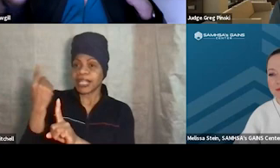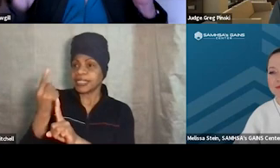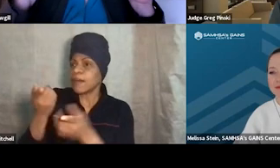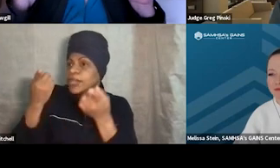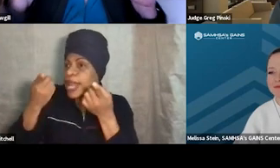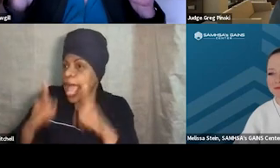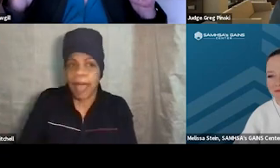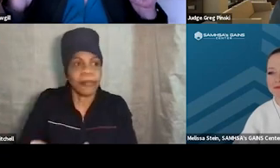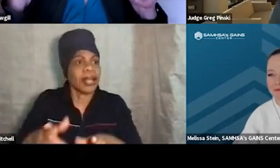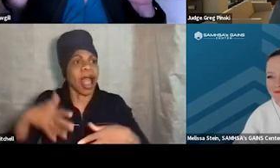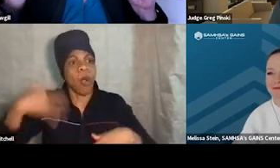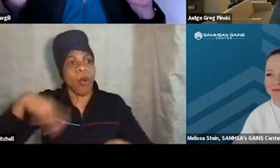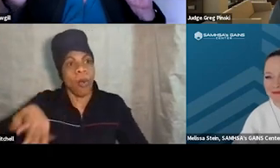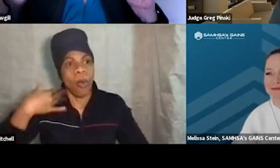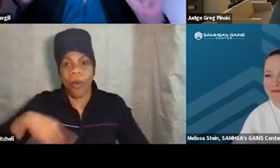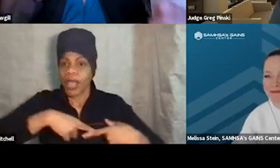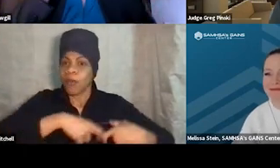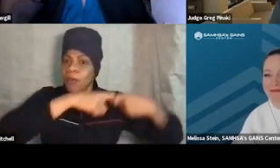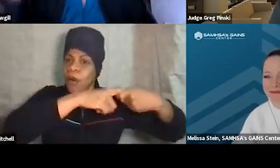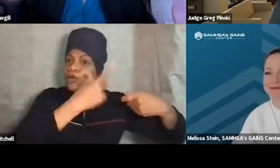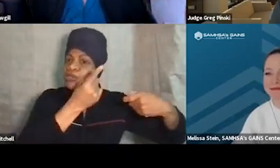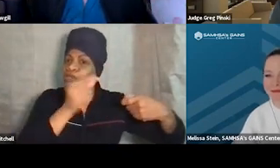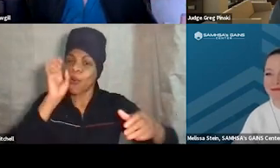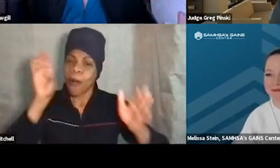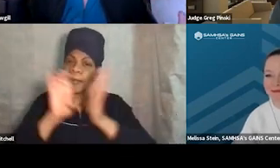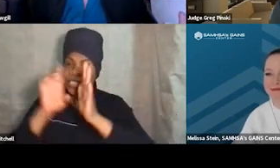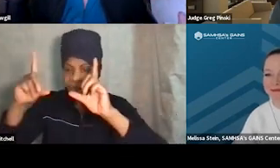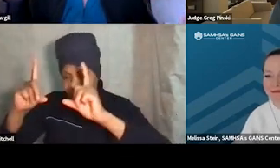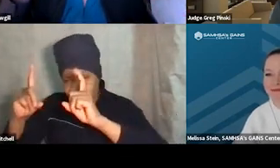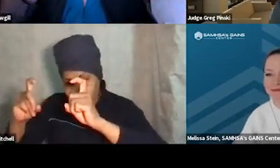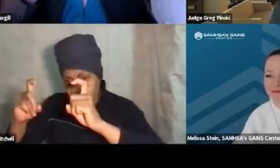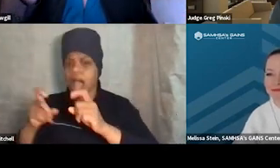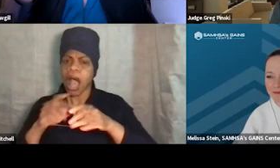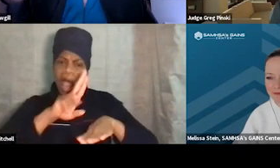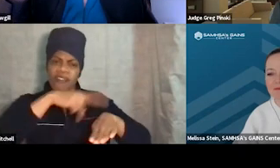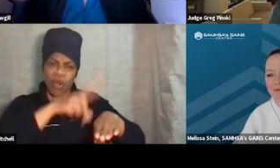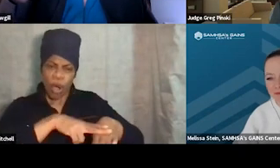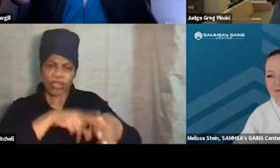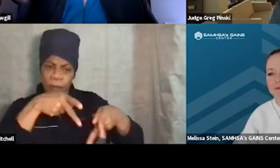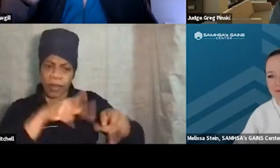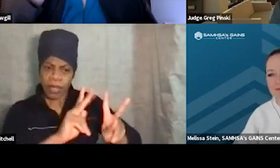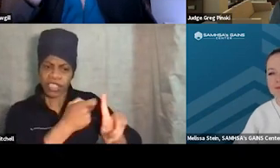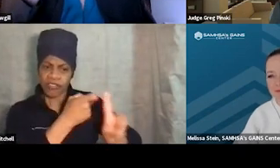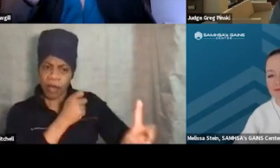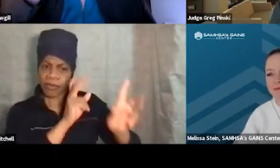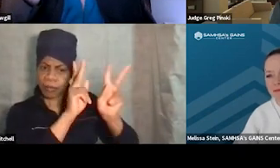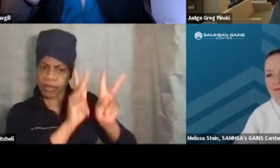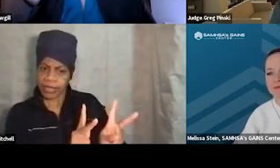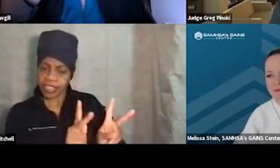they had 'em pose, and they took their picture. Obviously, they got permission from the participant, but... That actually was very impactful, I think.